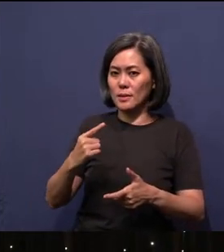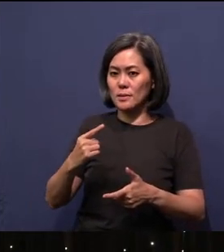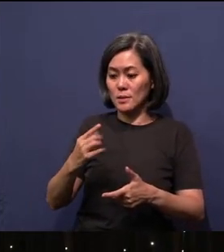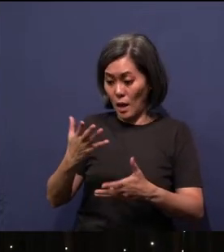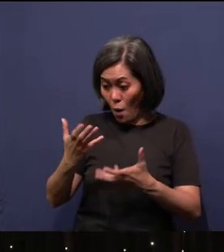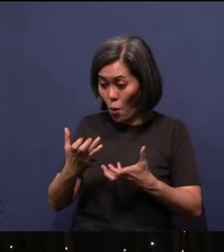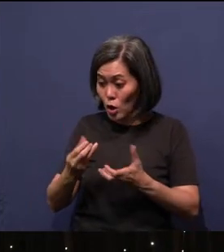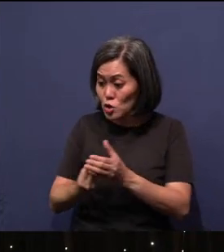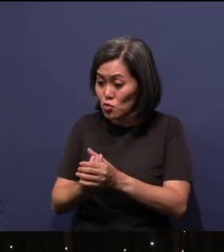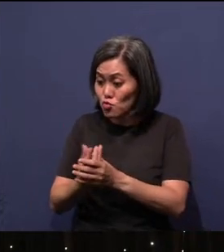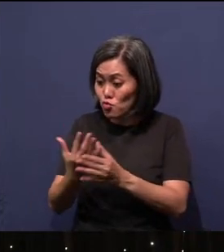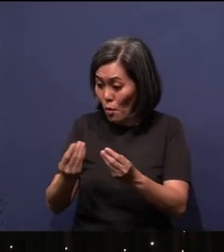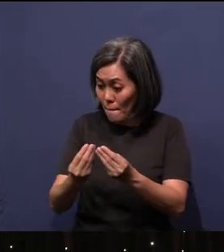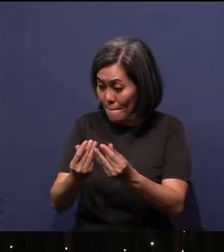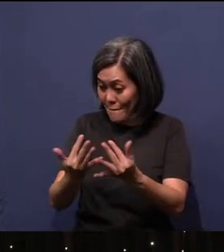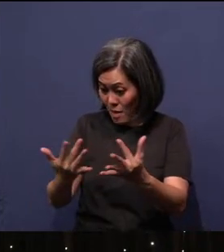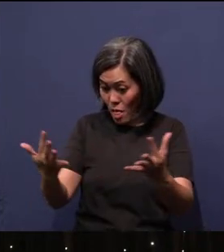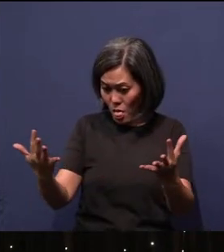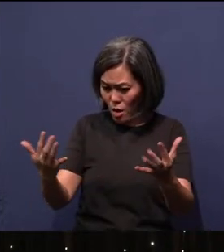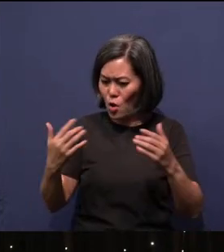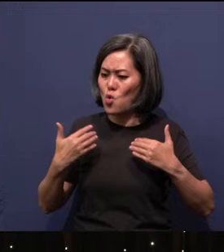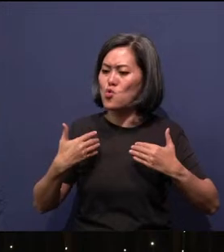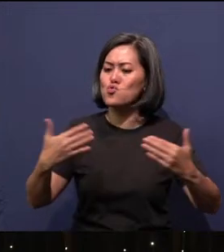and proclaim My glory to all the nations."